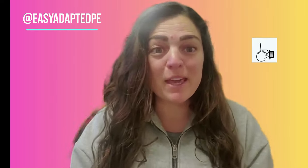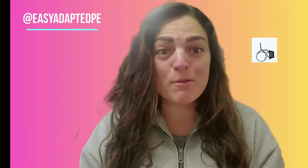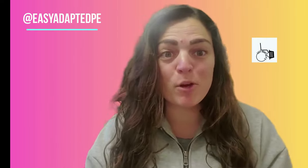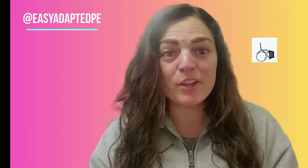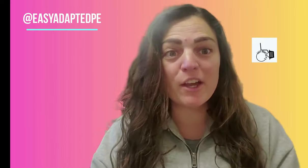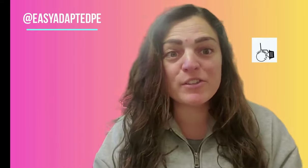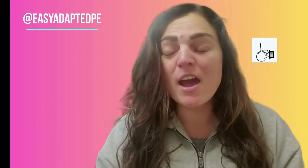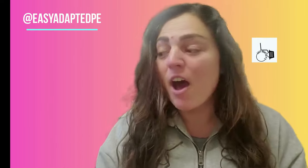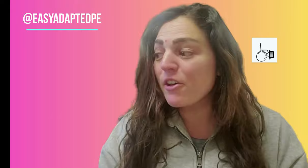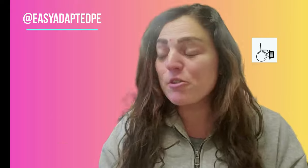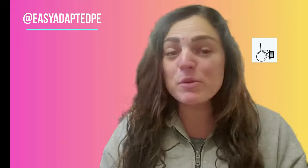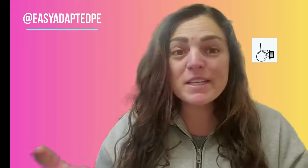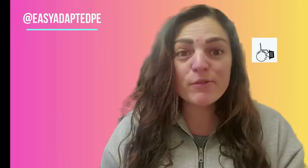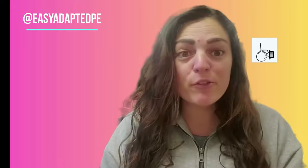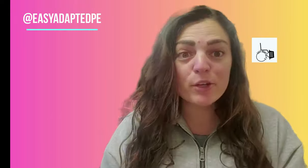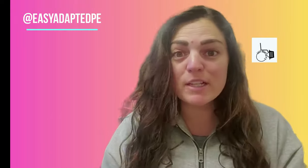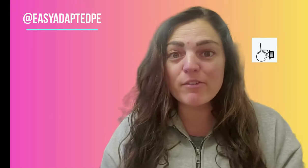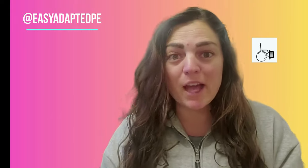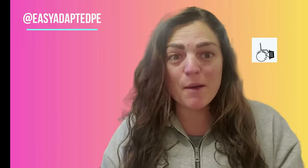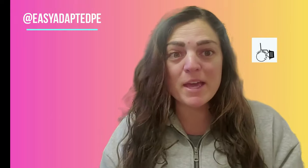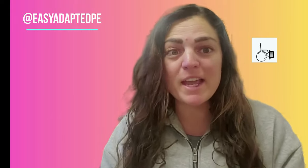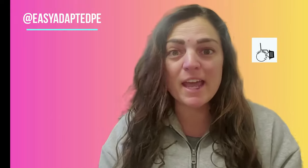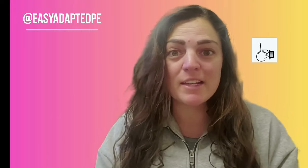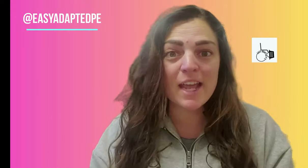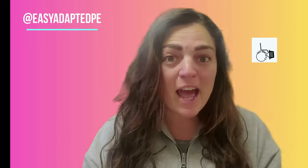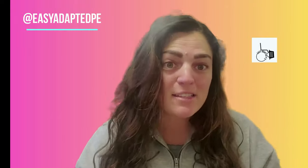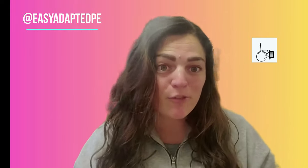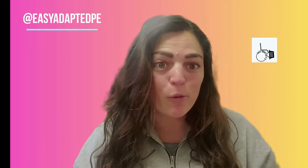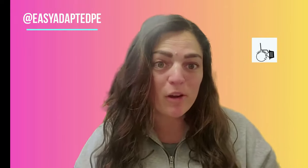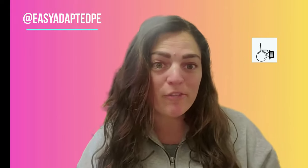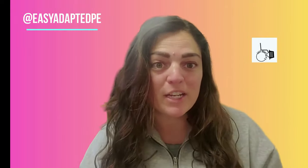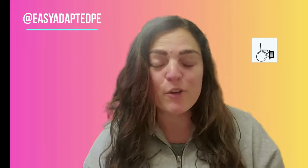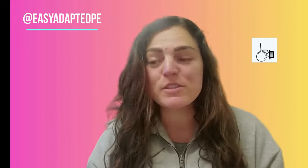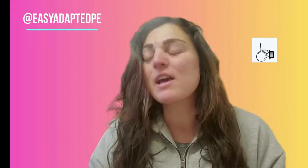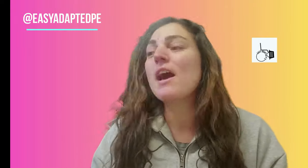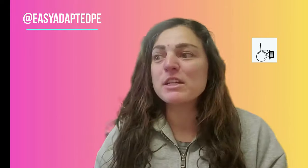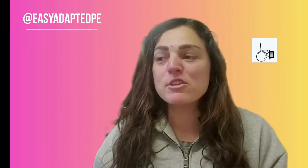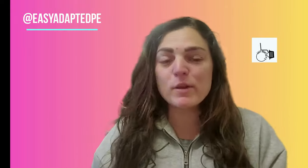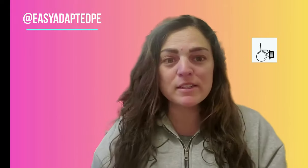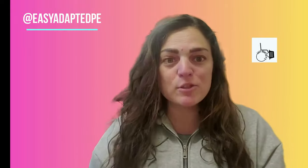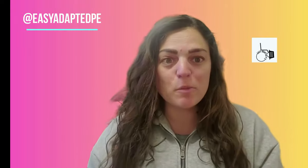keep making more videos also please feel free to leave a comment and ask for videos I just ran into